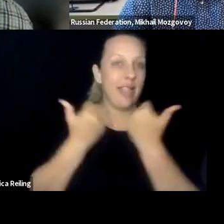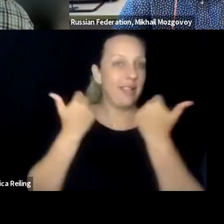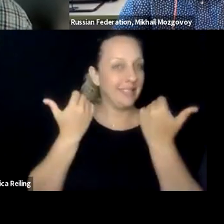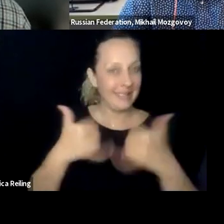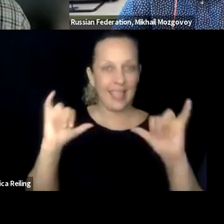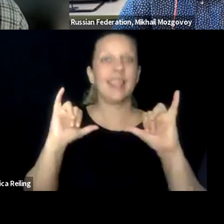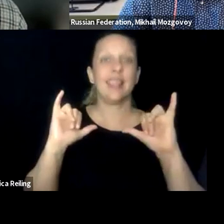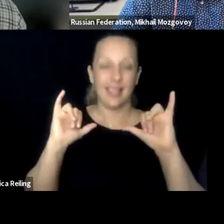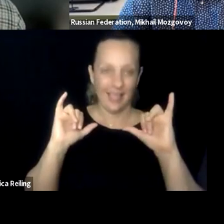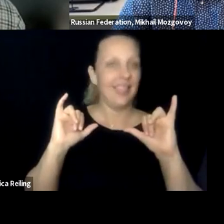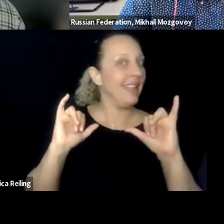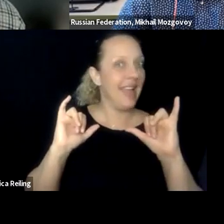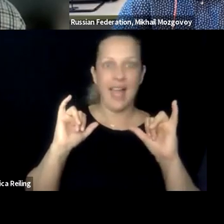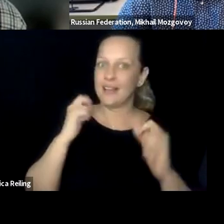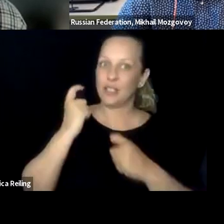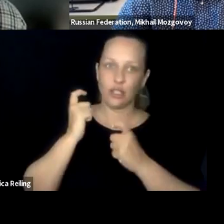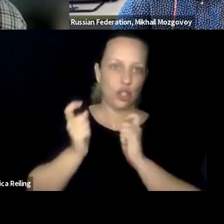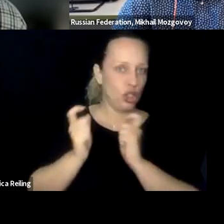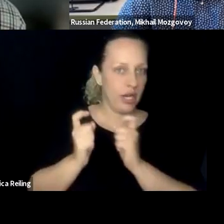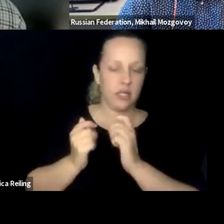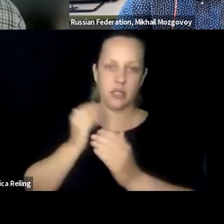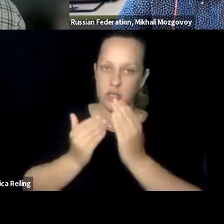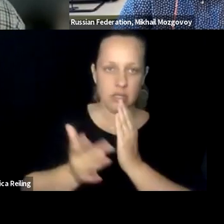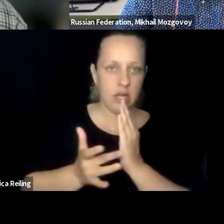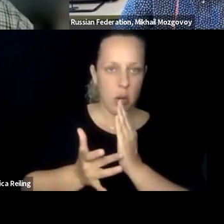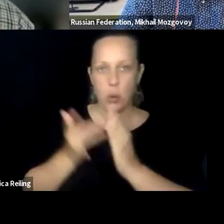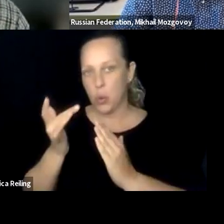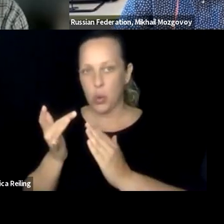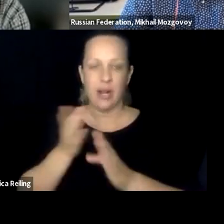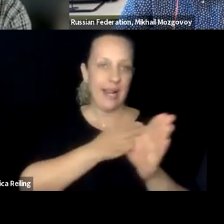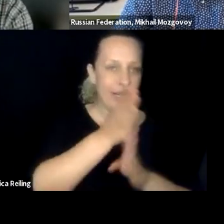many in this meeting, and what we are aware of, there are so